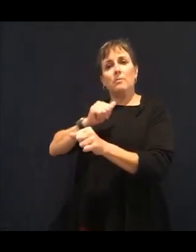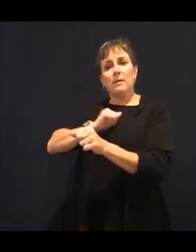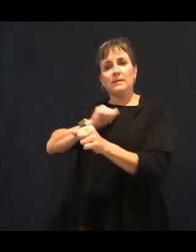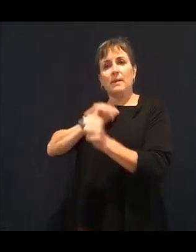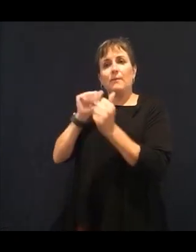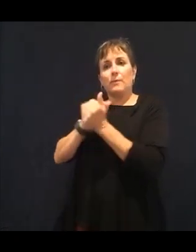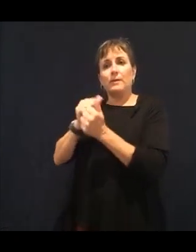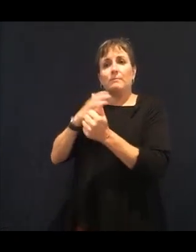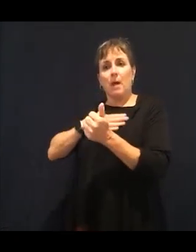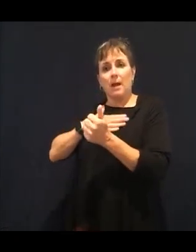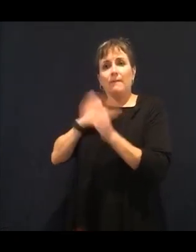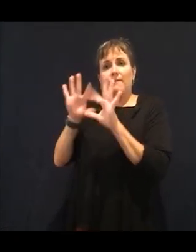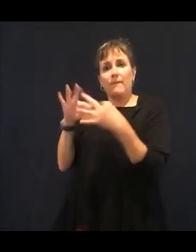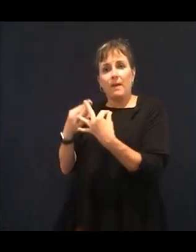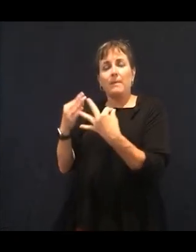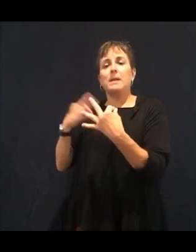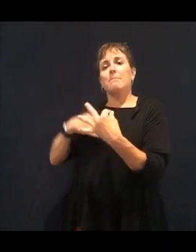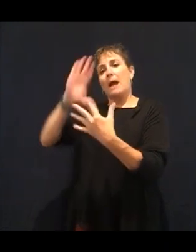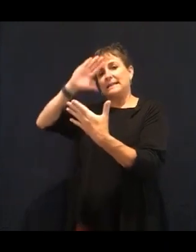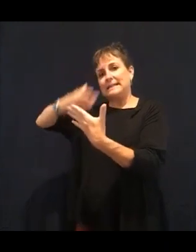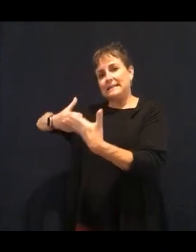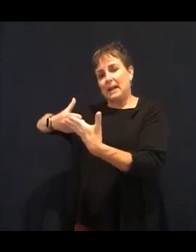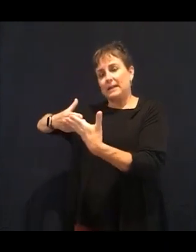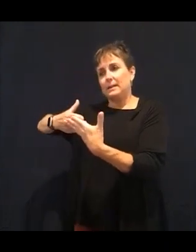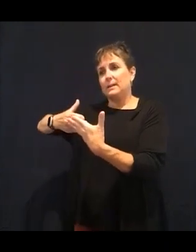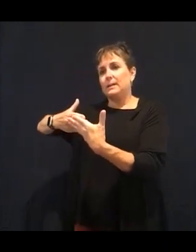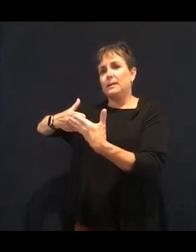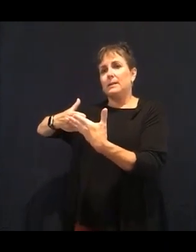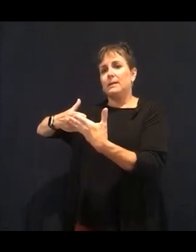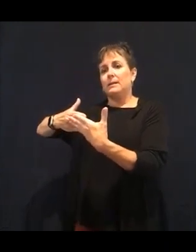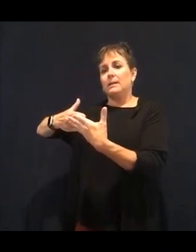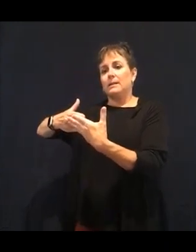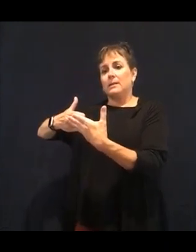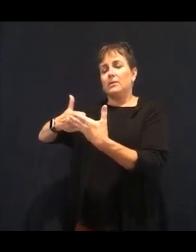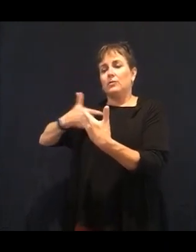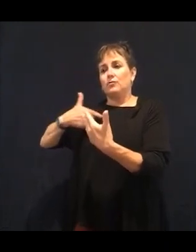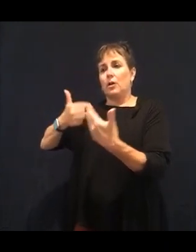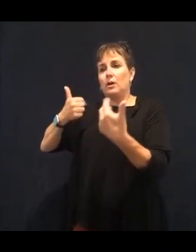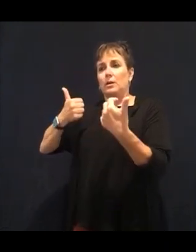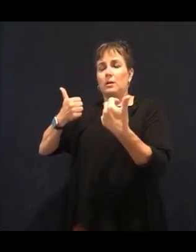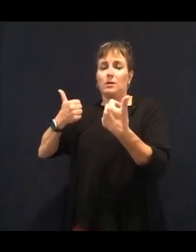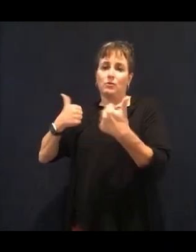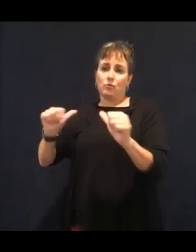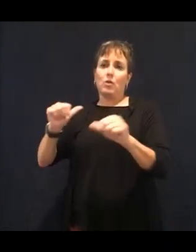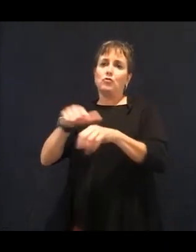kind of disease. Is that there is documentation